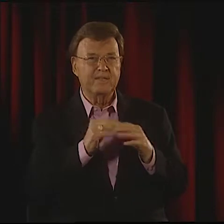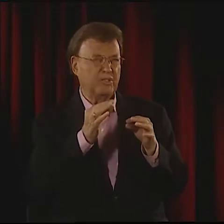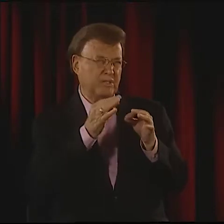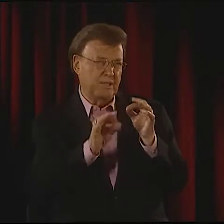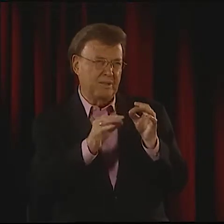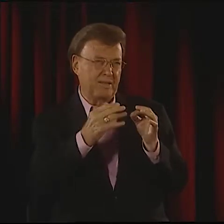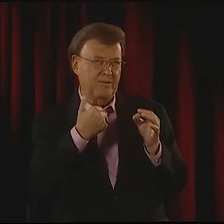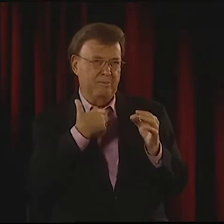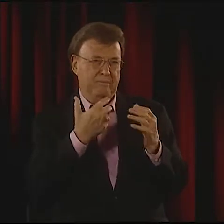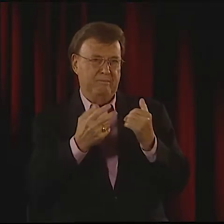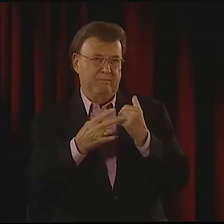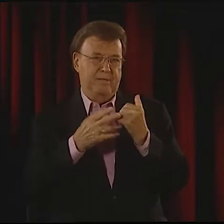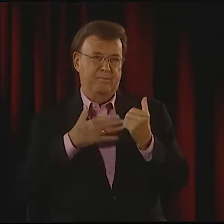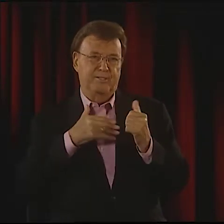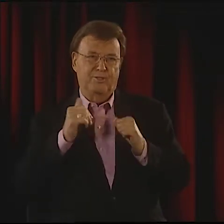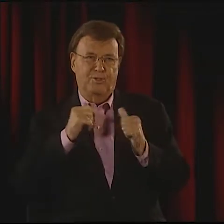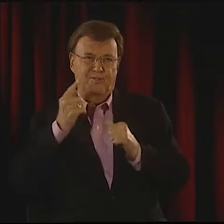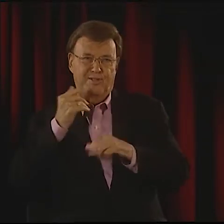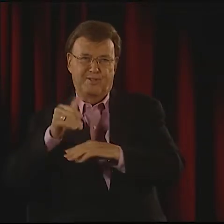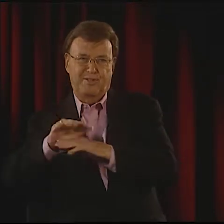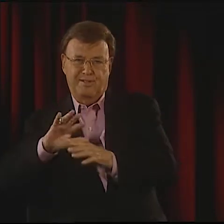OF WHAT IT LOOKS LIKE.